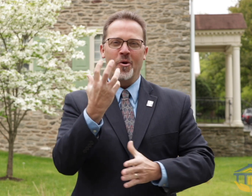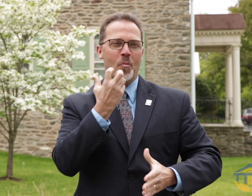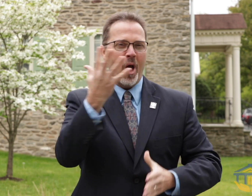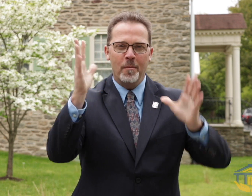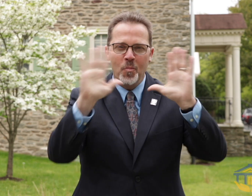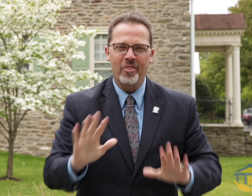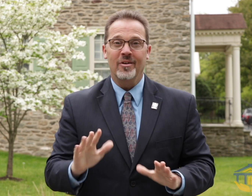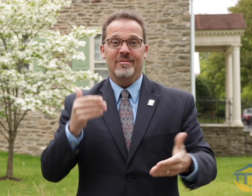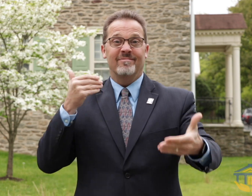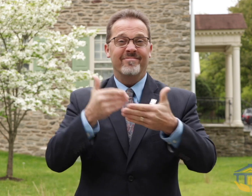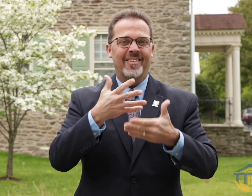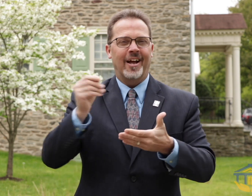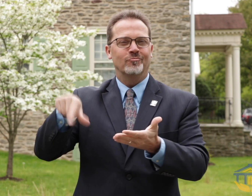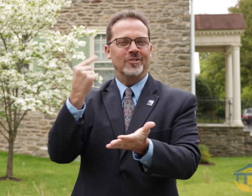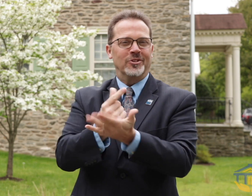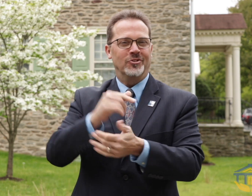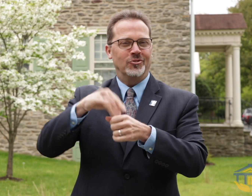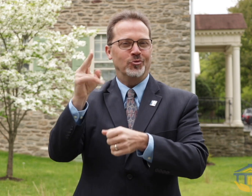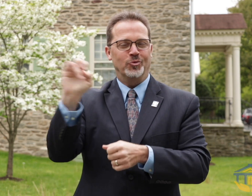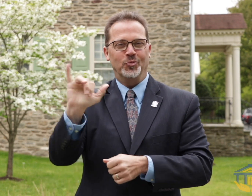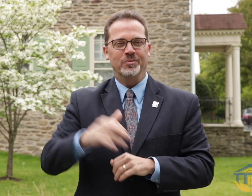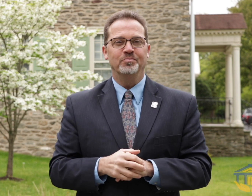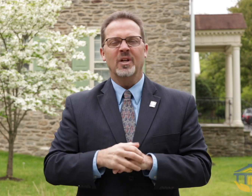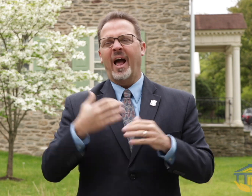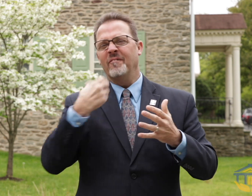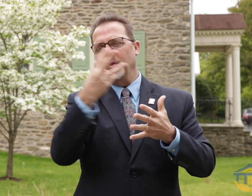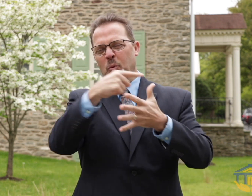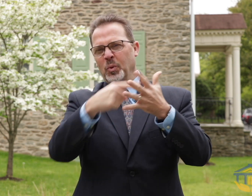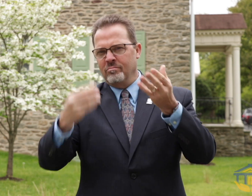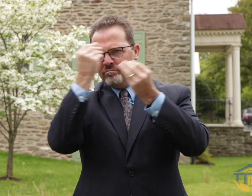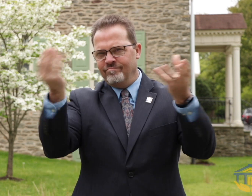weather, the coming of spring and very soon it will be time for graduation. Just a